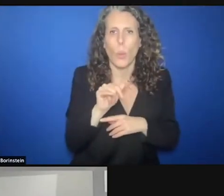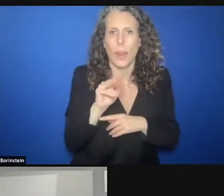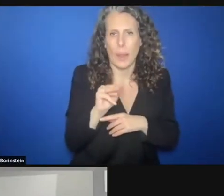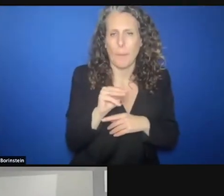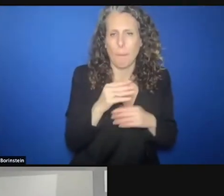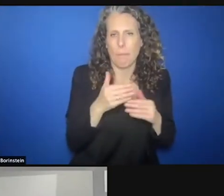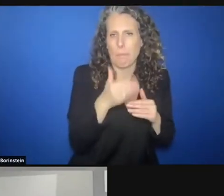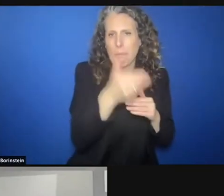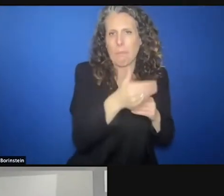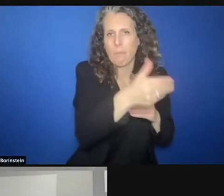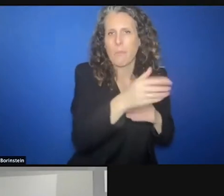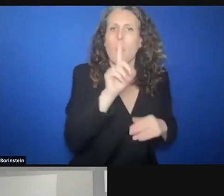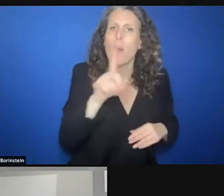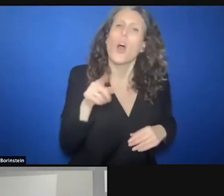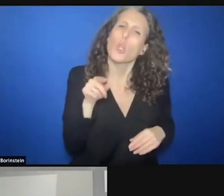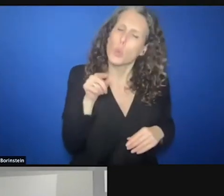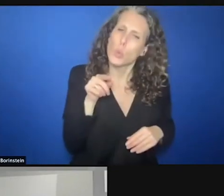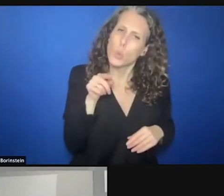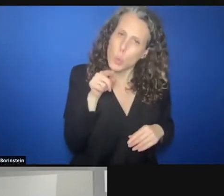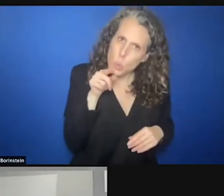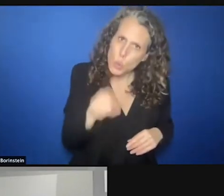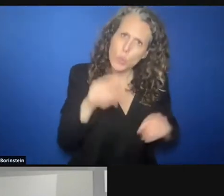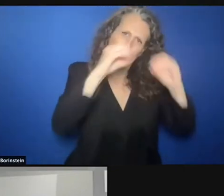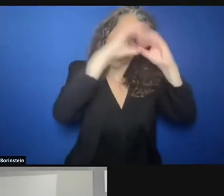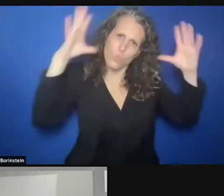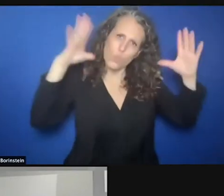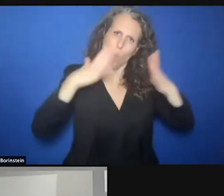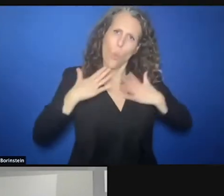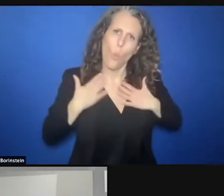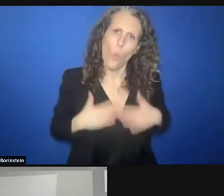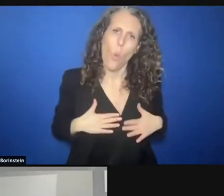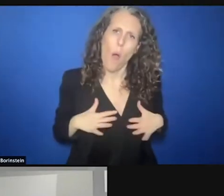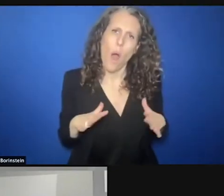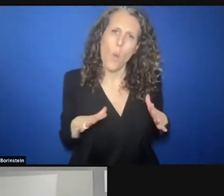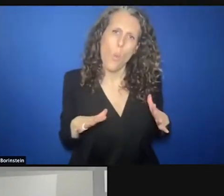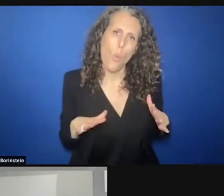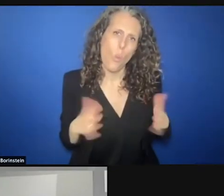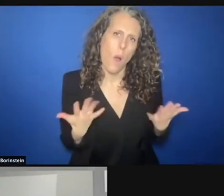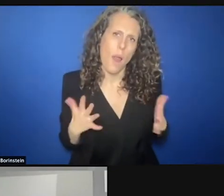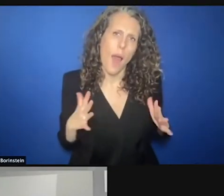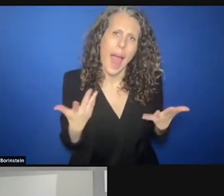like to see in order for Protection colleagues to make that case with the donors? There's something